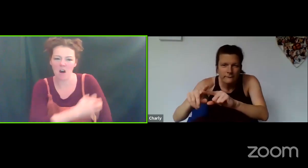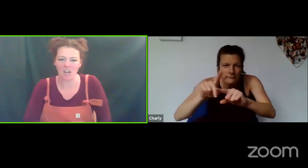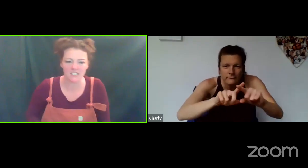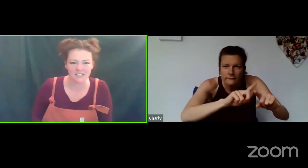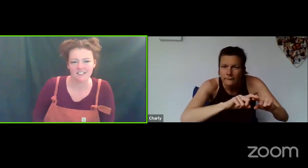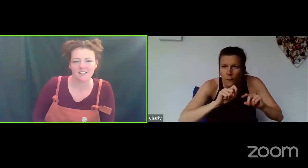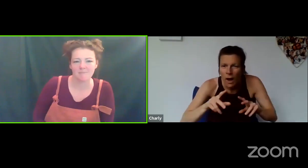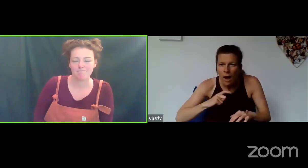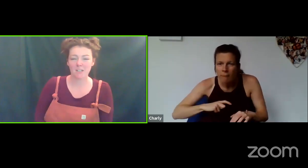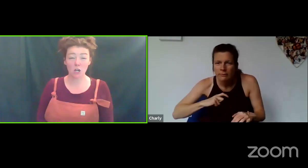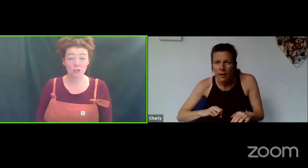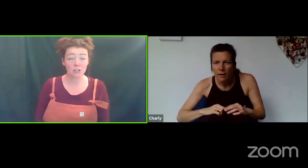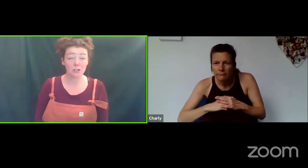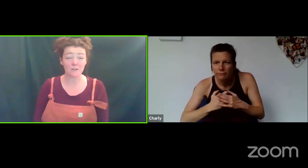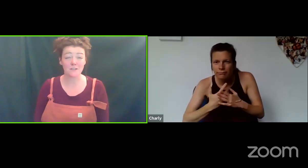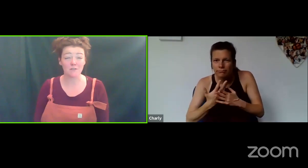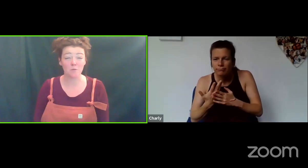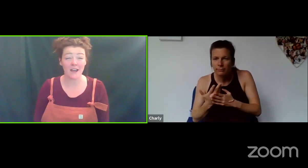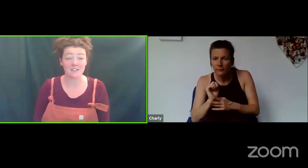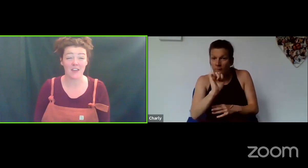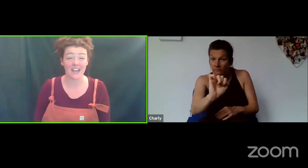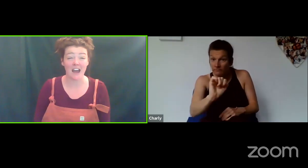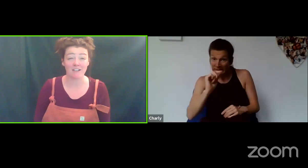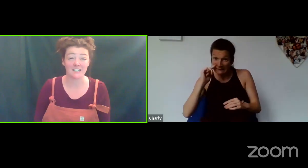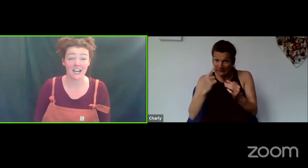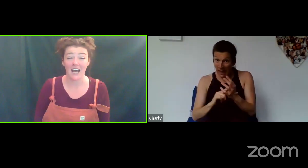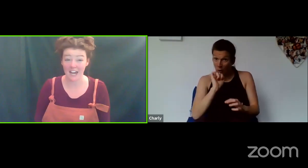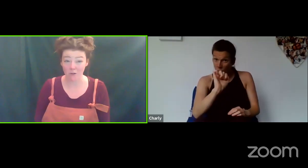mind? There's lots and lots of different ways of their character, and how you